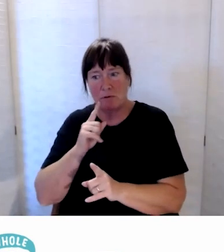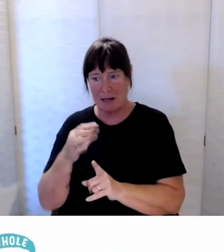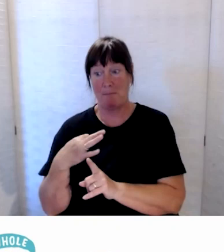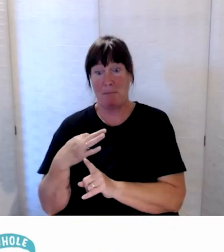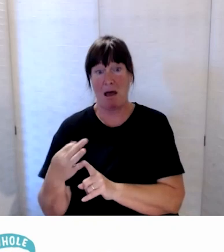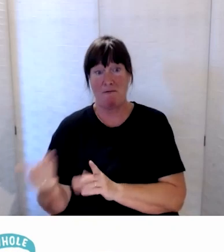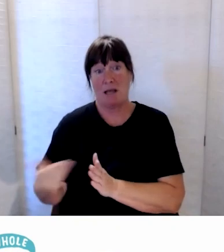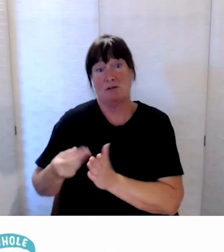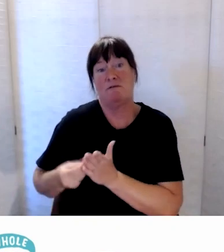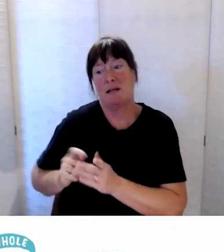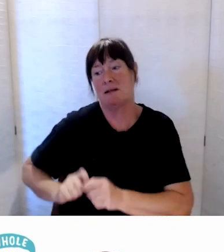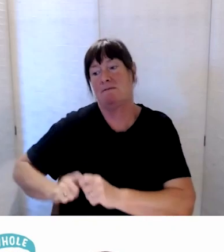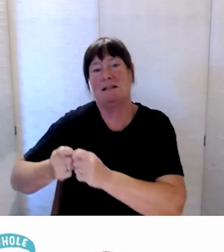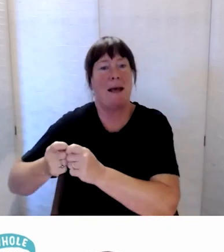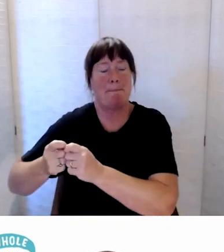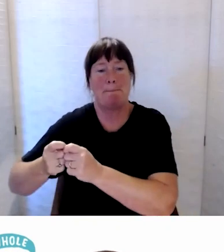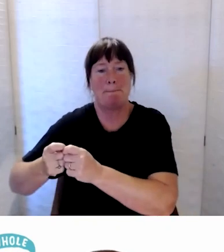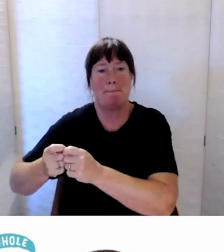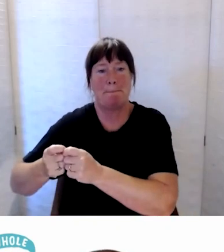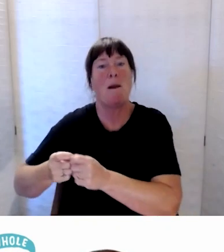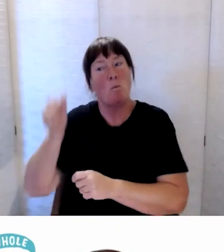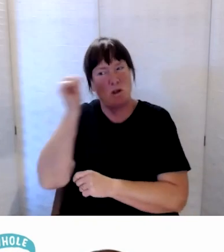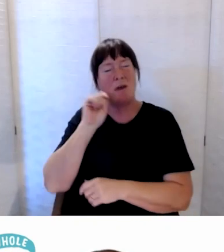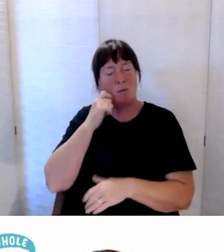So we expected that to happen and wanted to make sure